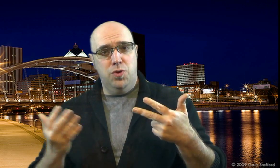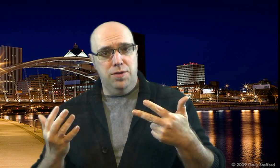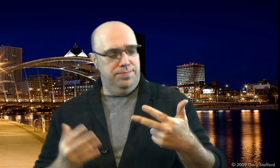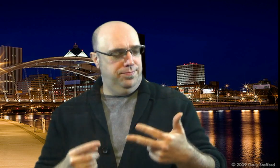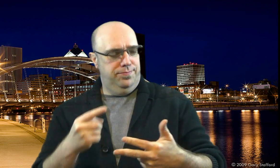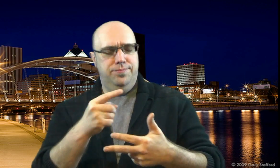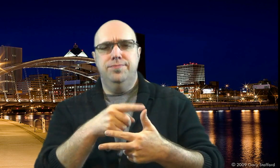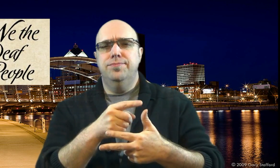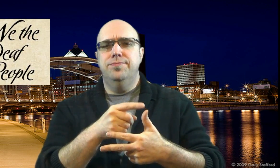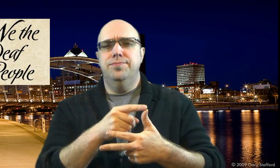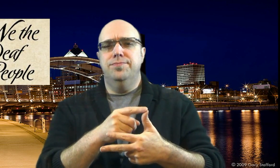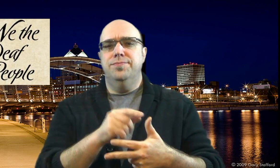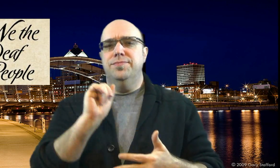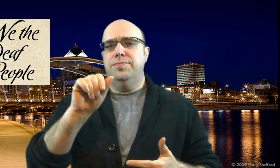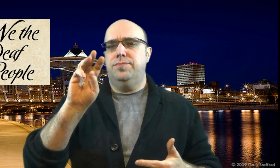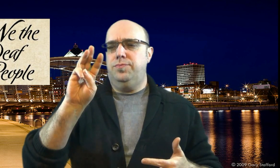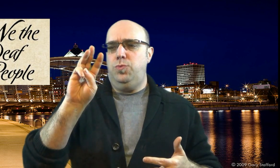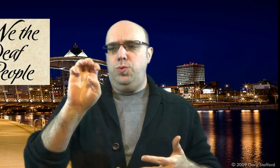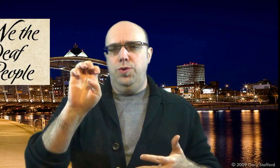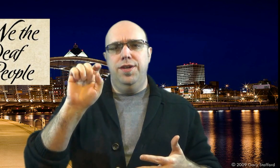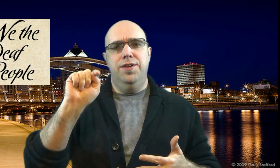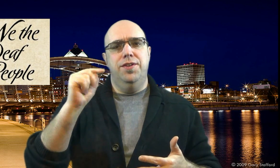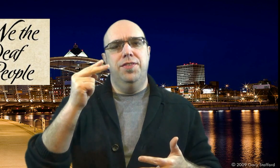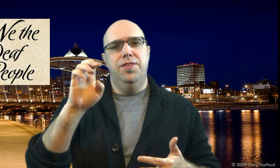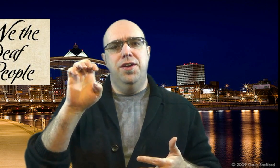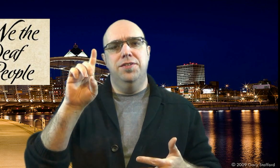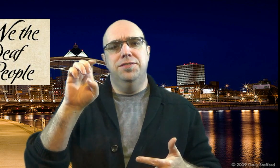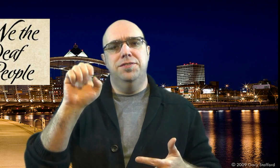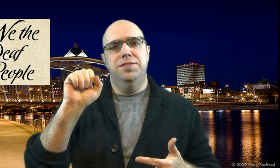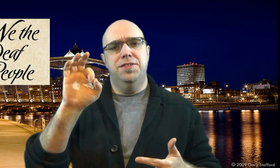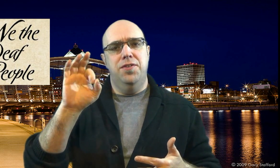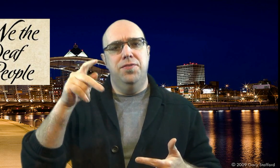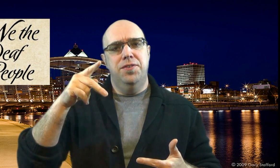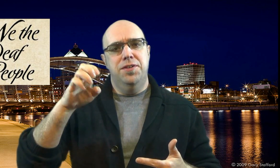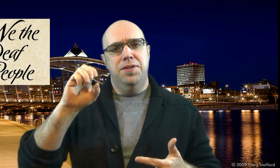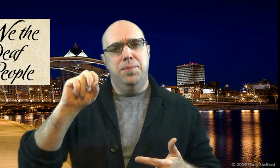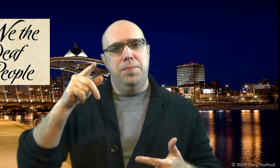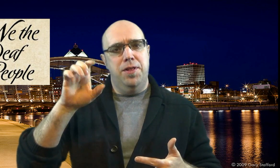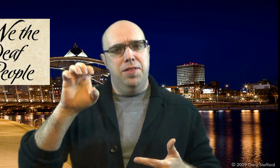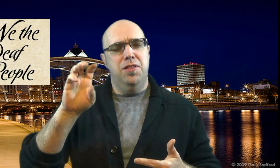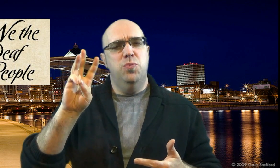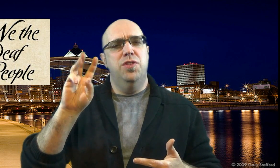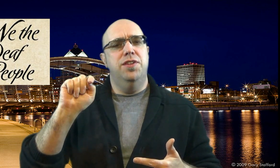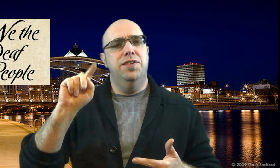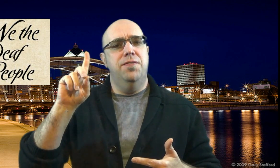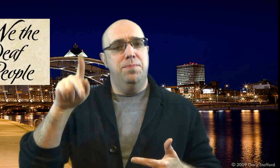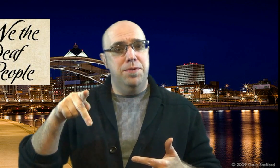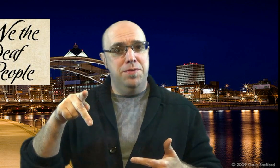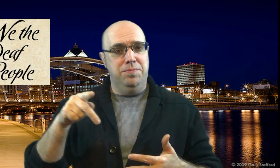The first roll will be We The Deaf People (WTDP).